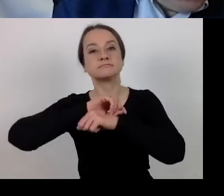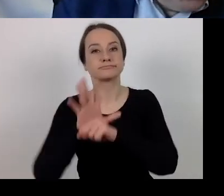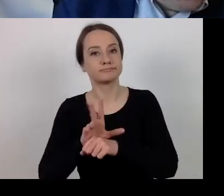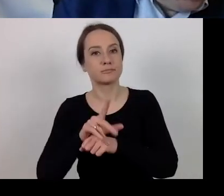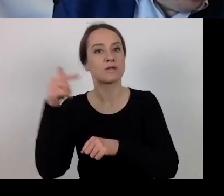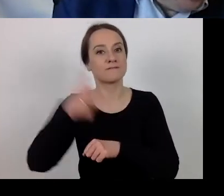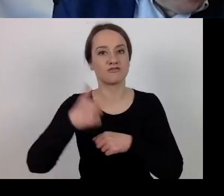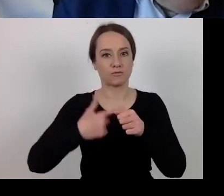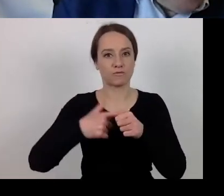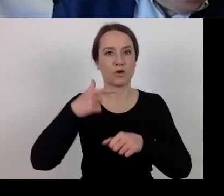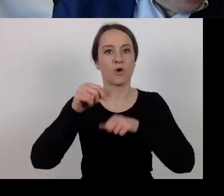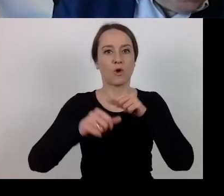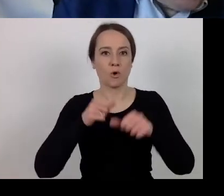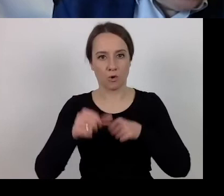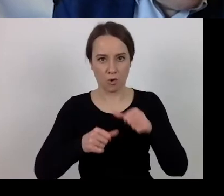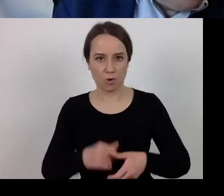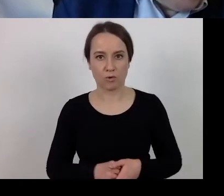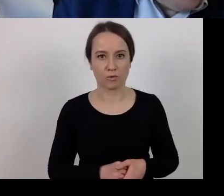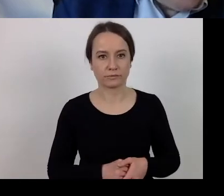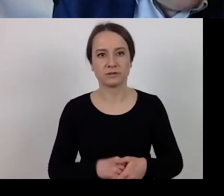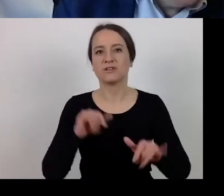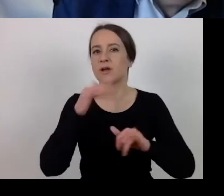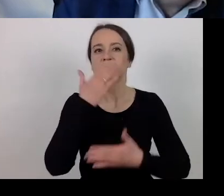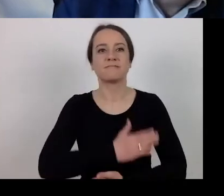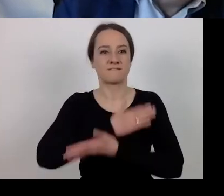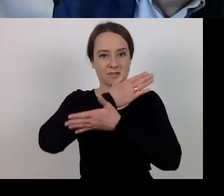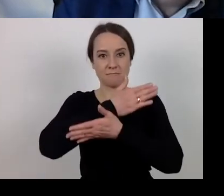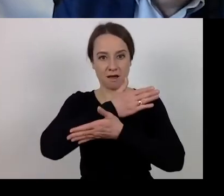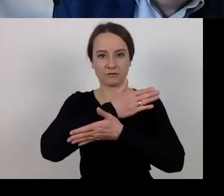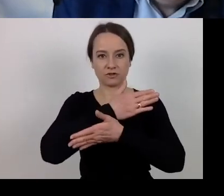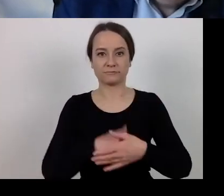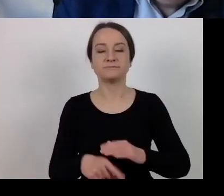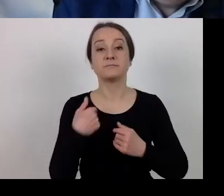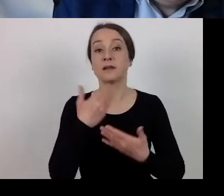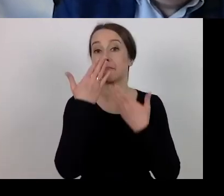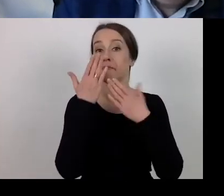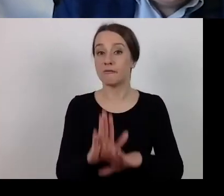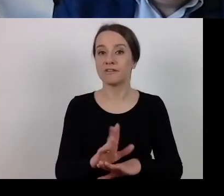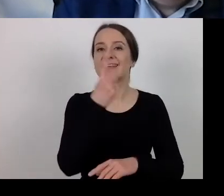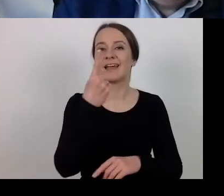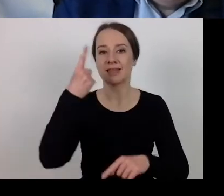In this context I have showed you amendments to documents